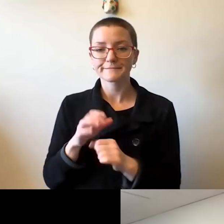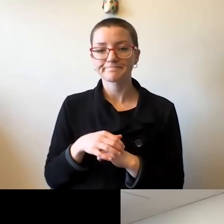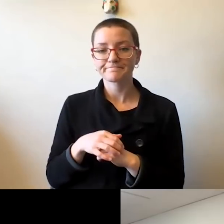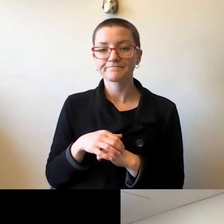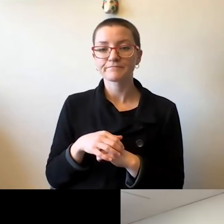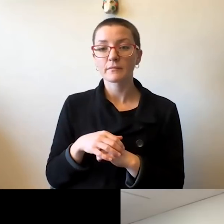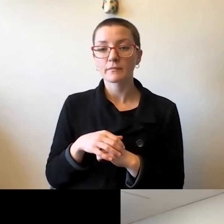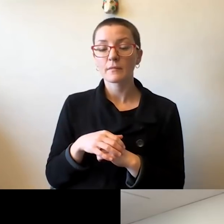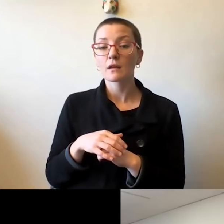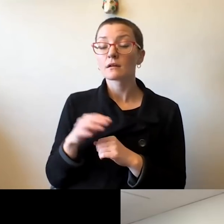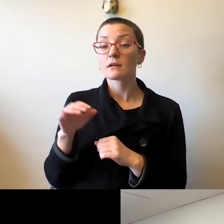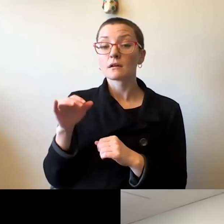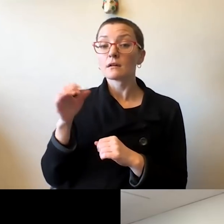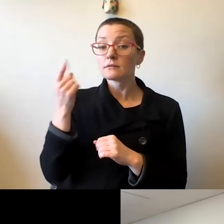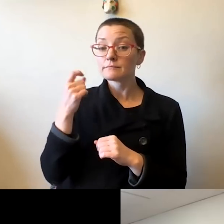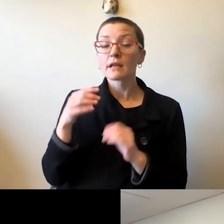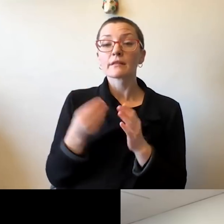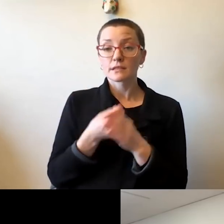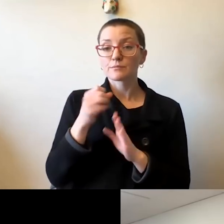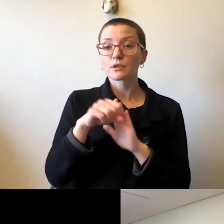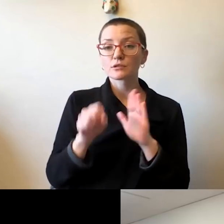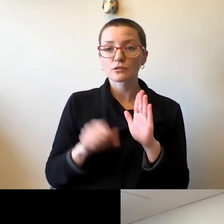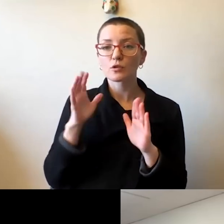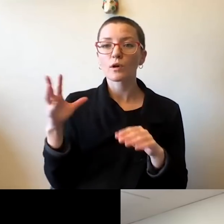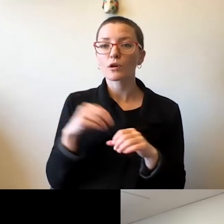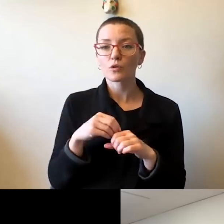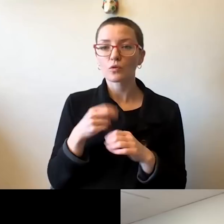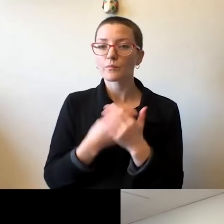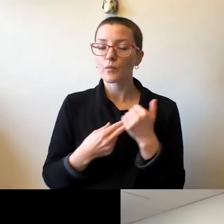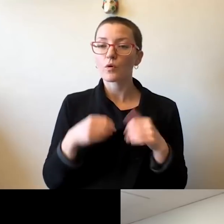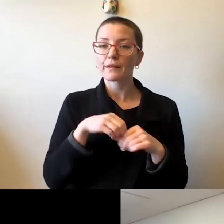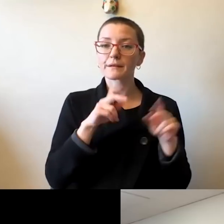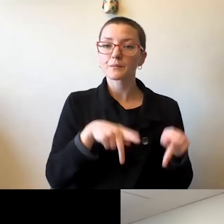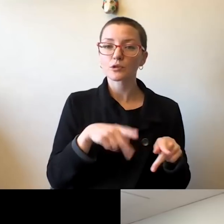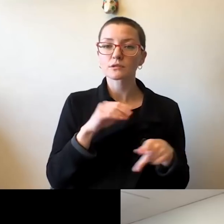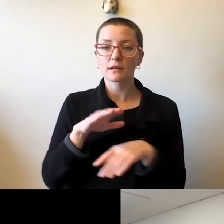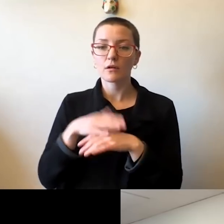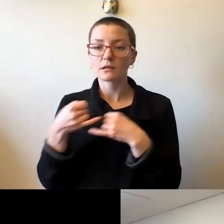the spring semester will include the blend of in person and remote instruction, and we'll make sure